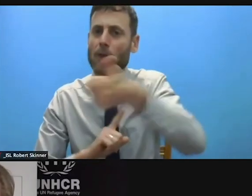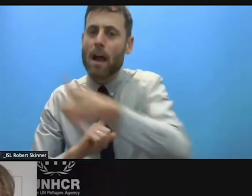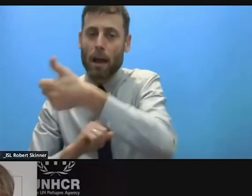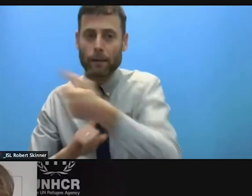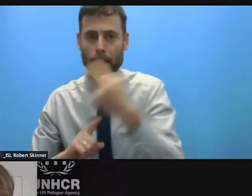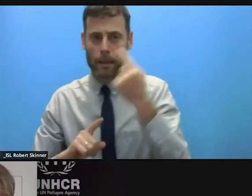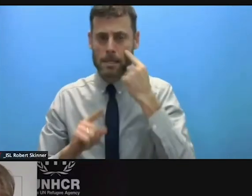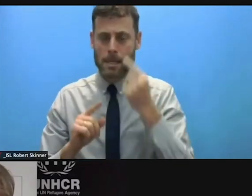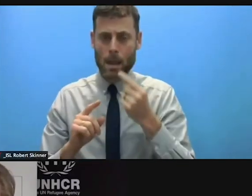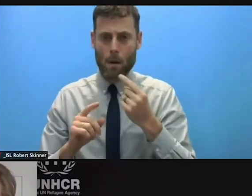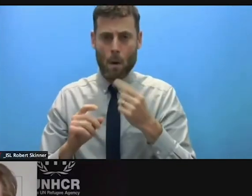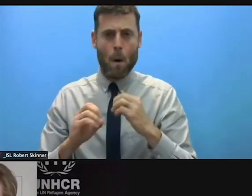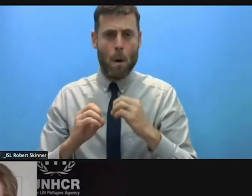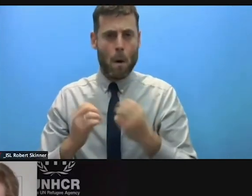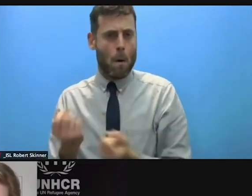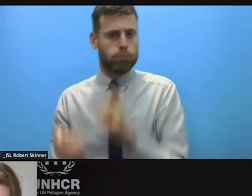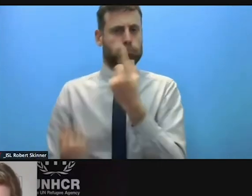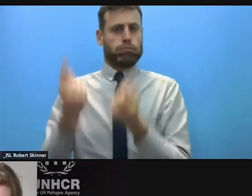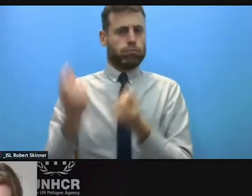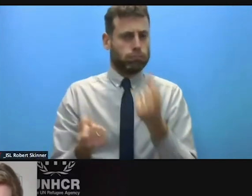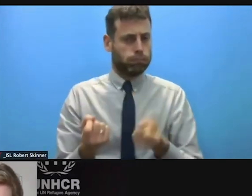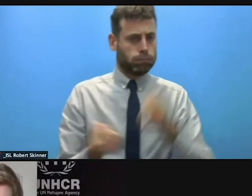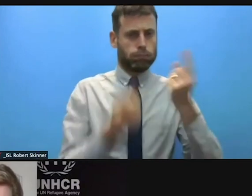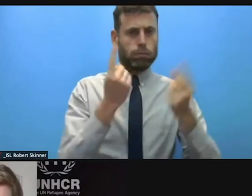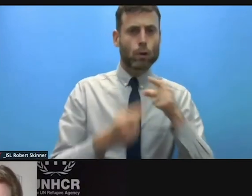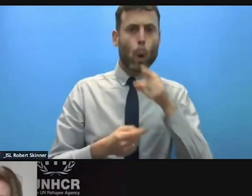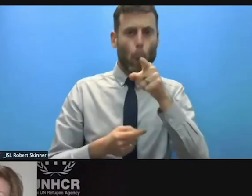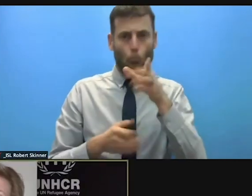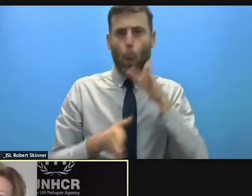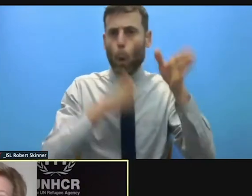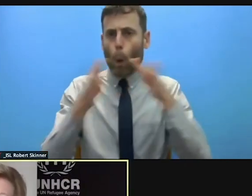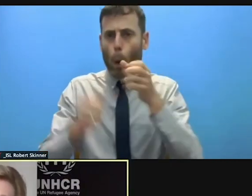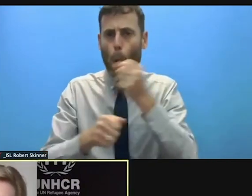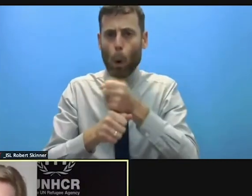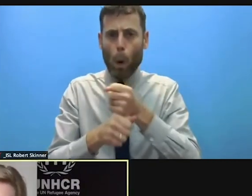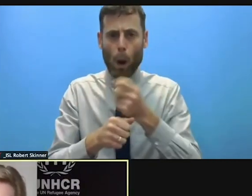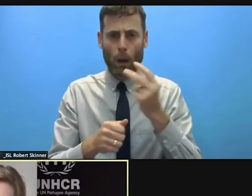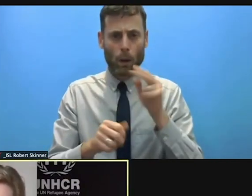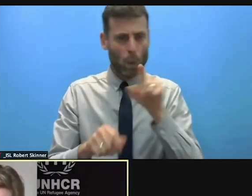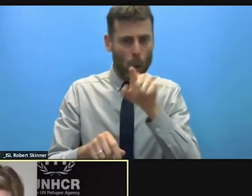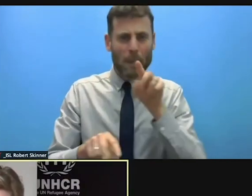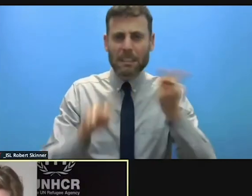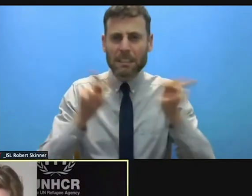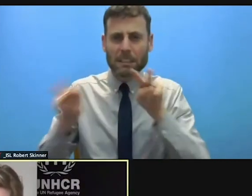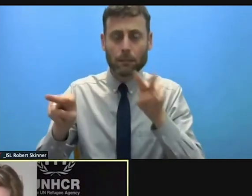biggest headache in your field of operation. >> GILLIAN TRIGGS: When I try to think about this